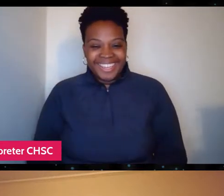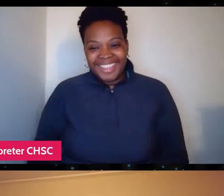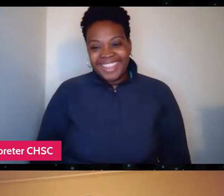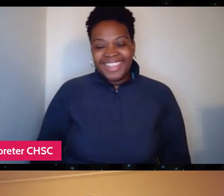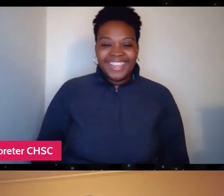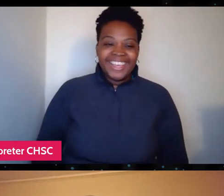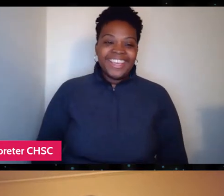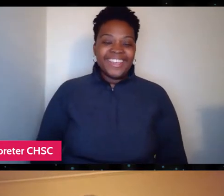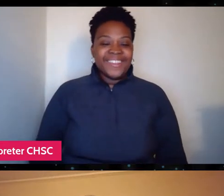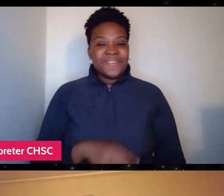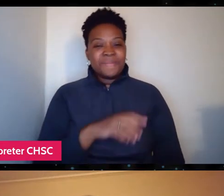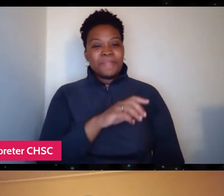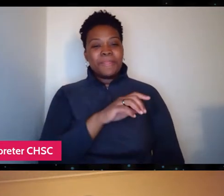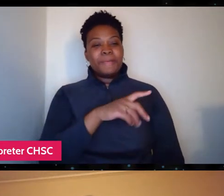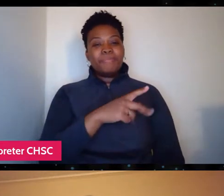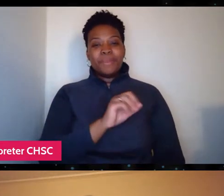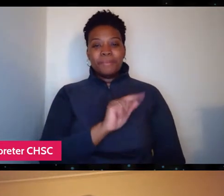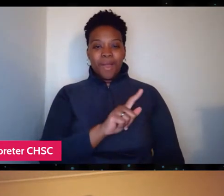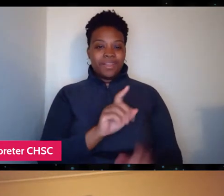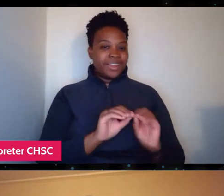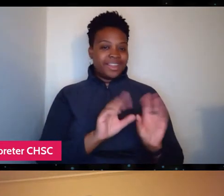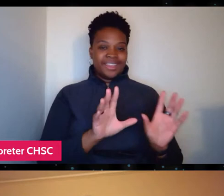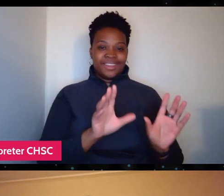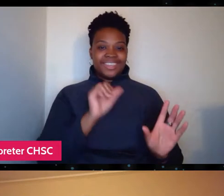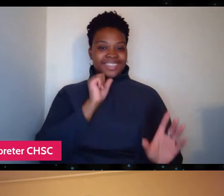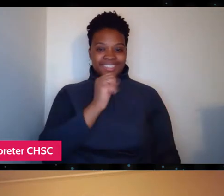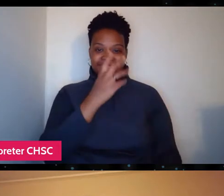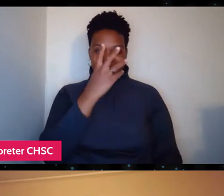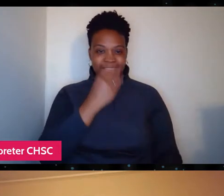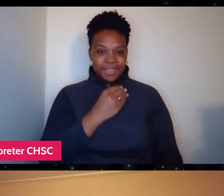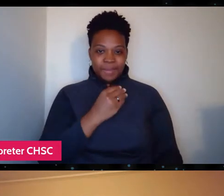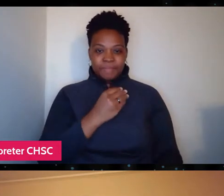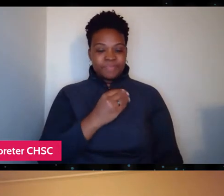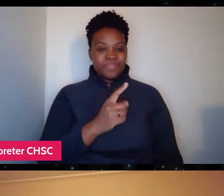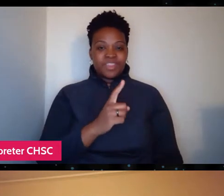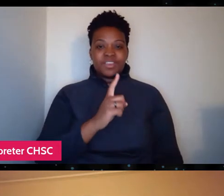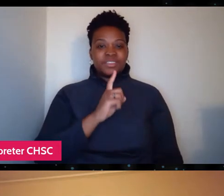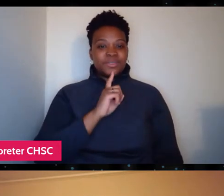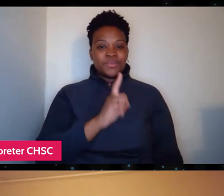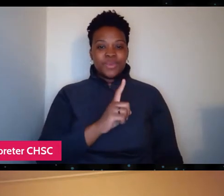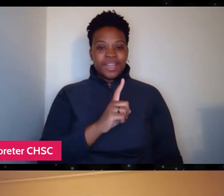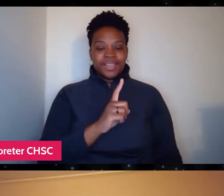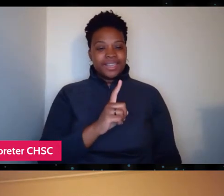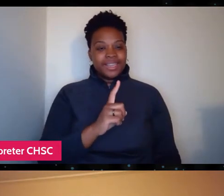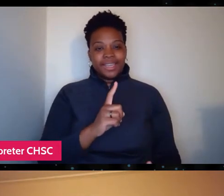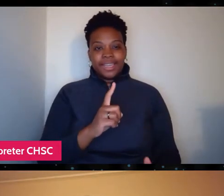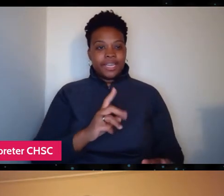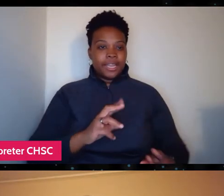Clearly he hasn't slept. He's a real stoic and he's making nothing of it. You know, he'll be fine.